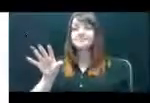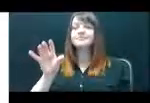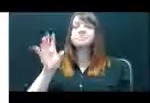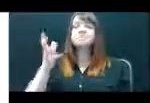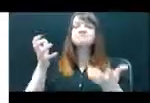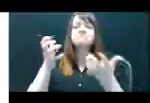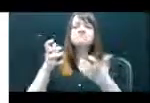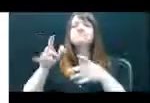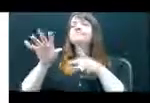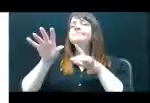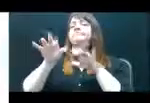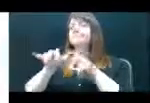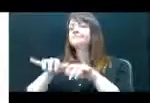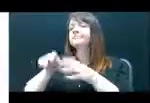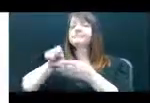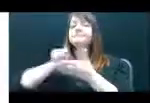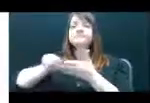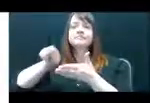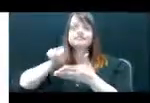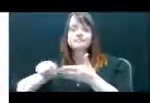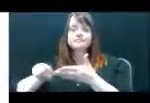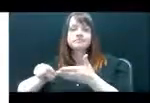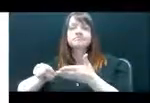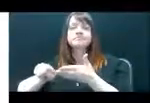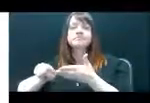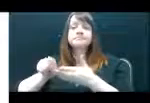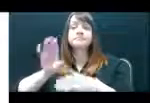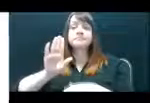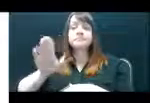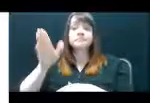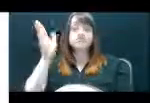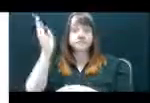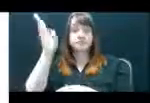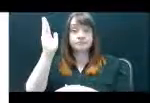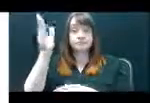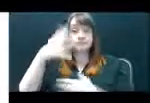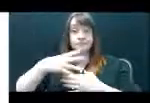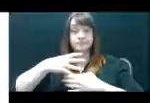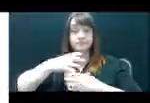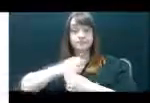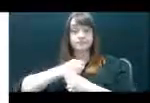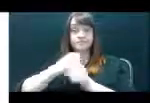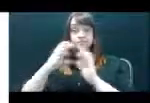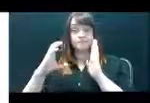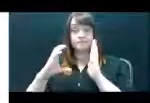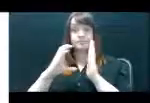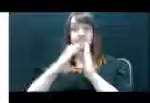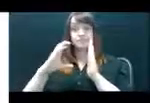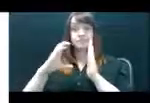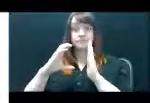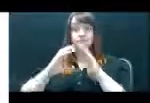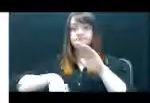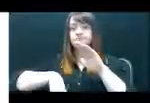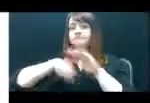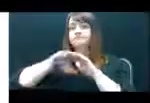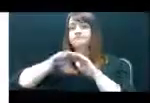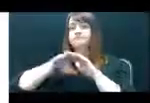type or write a summary of your presentation that is a maximum of three hundred words in